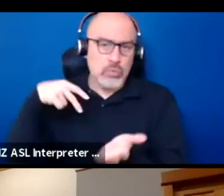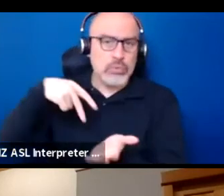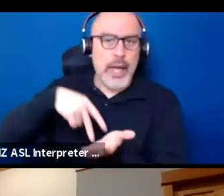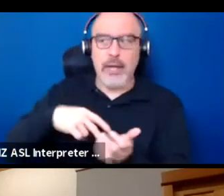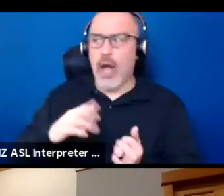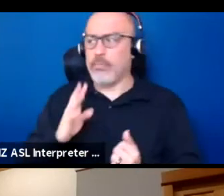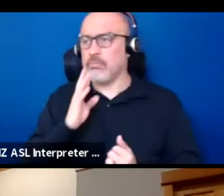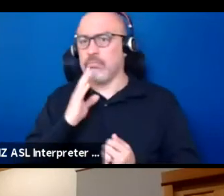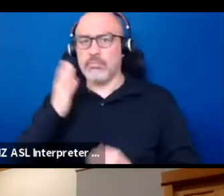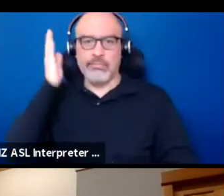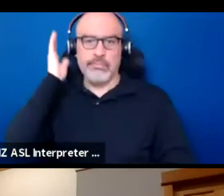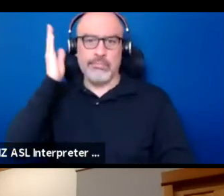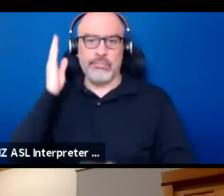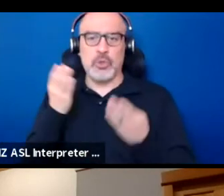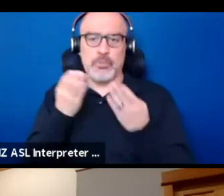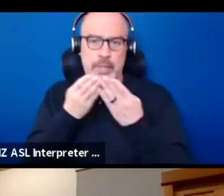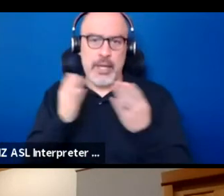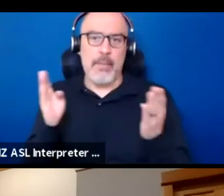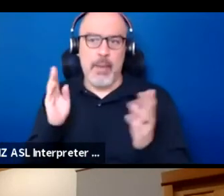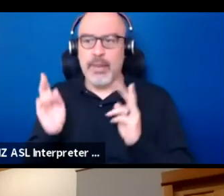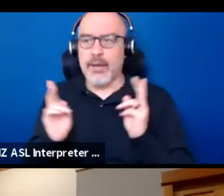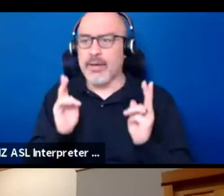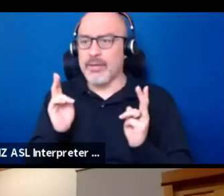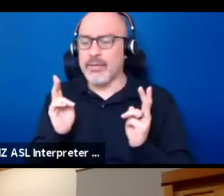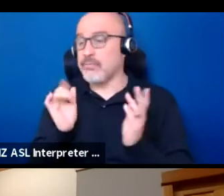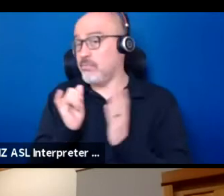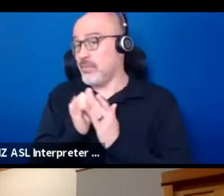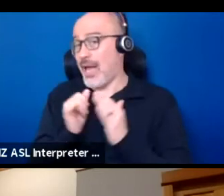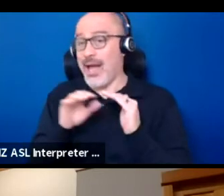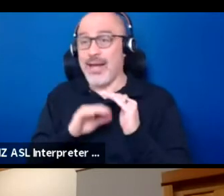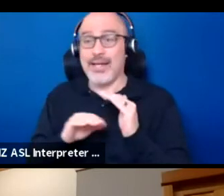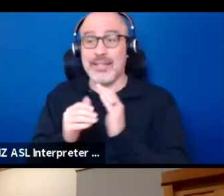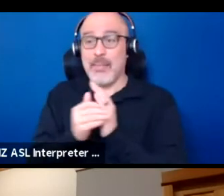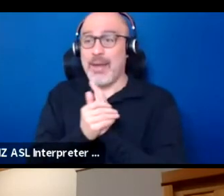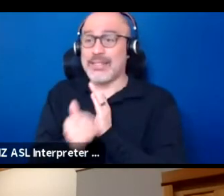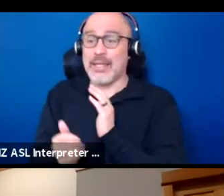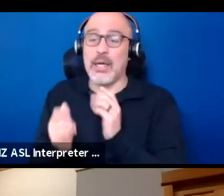because that is a basic skill in an oral culture.